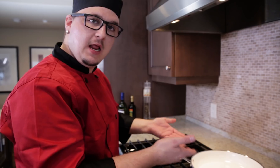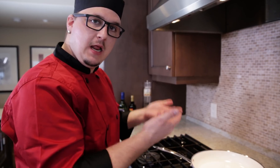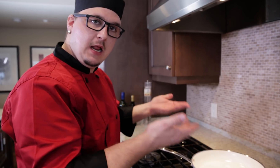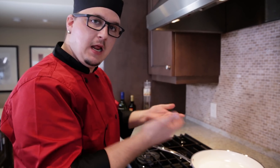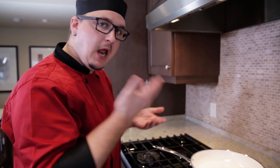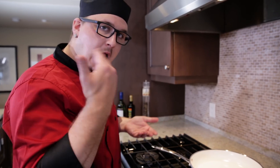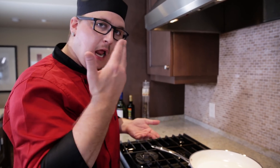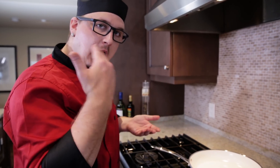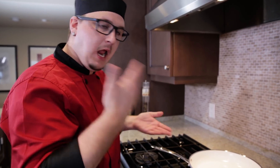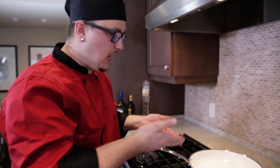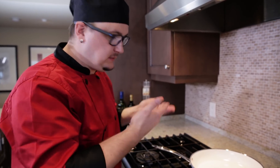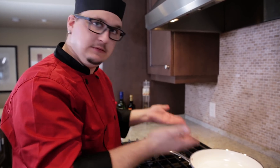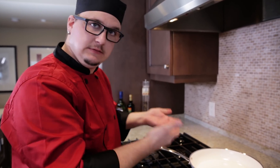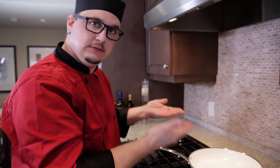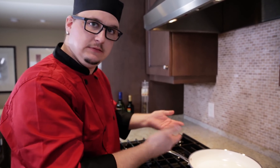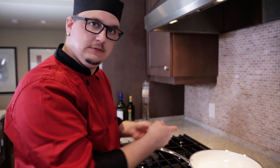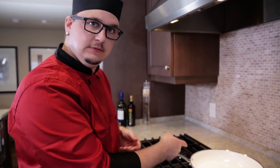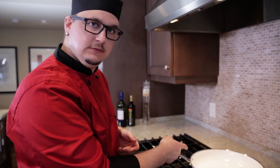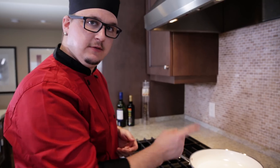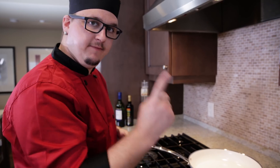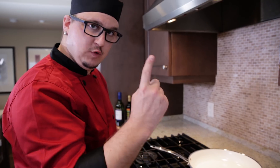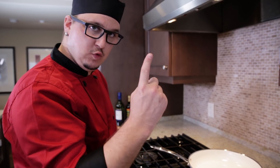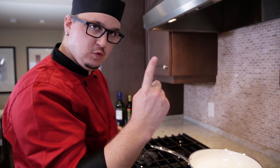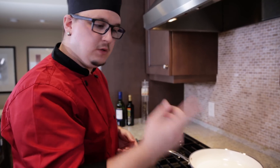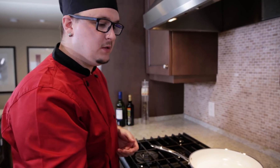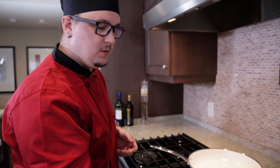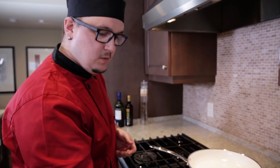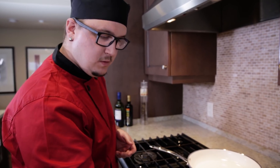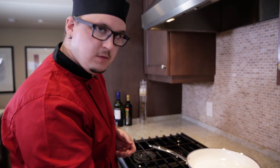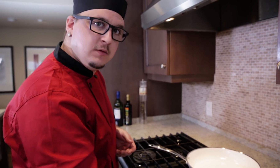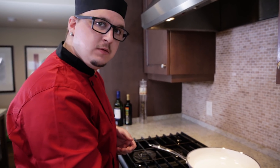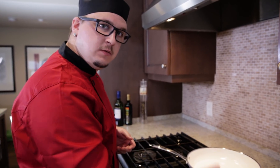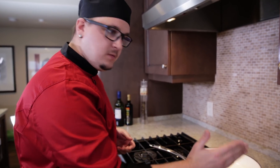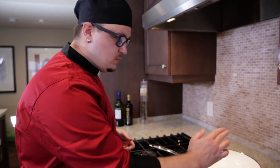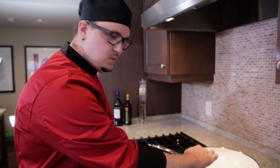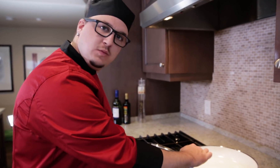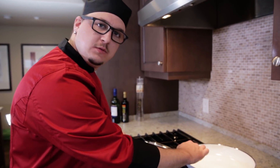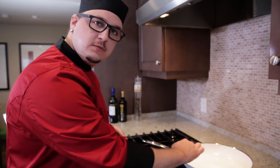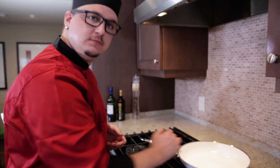Heat up the pan first, and then put the pecans in.